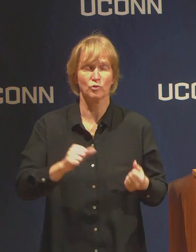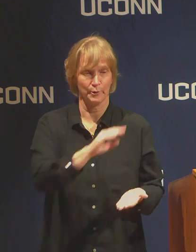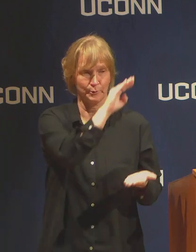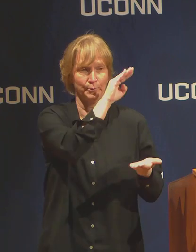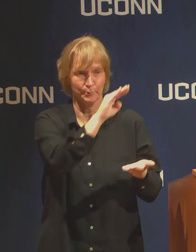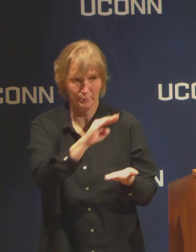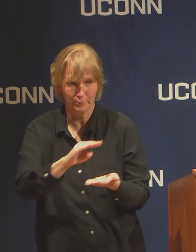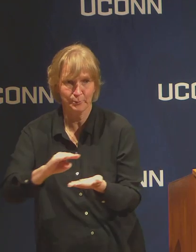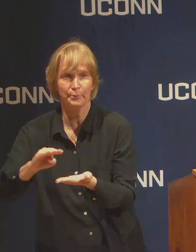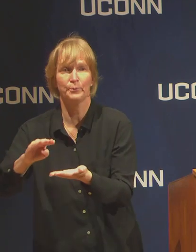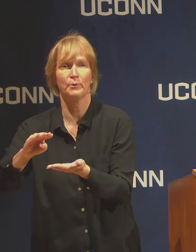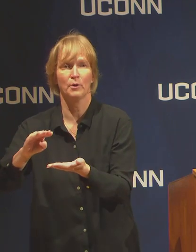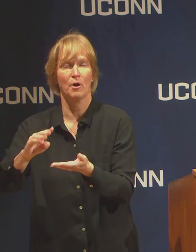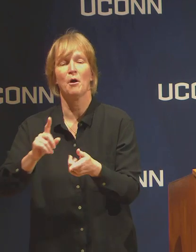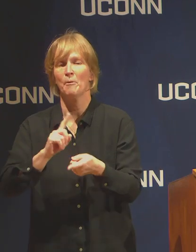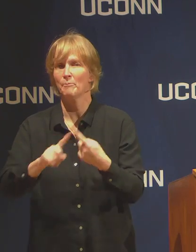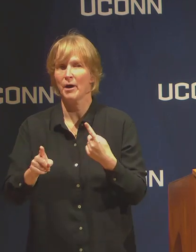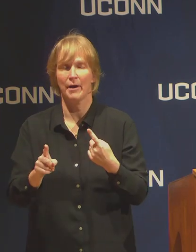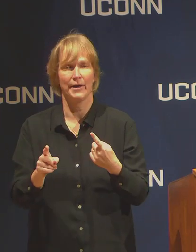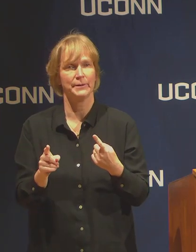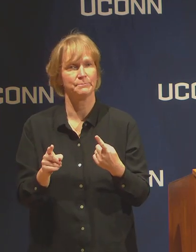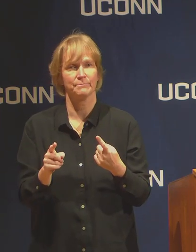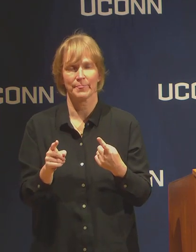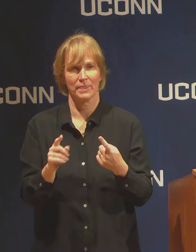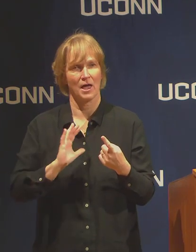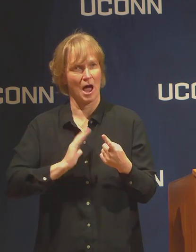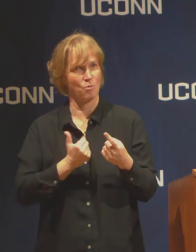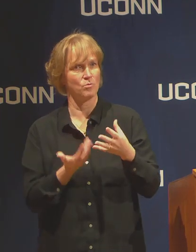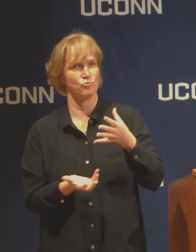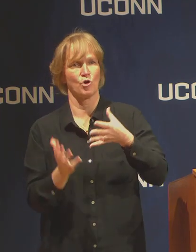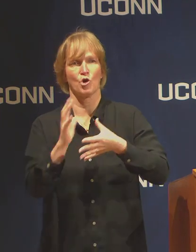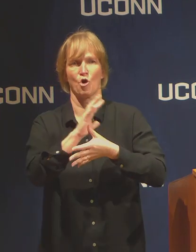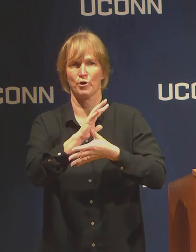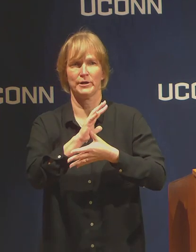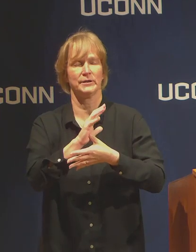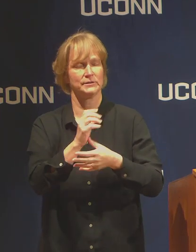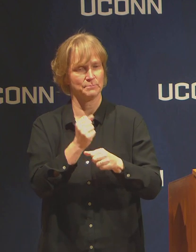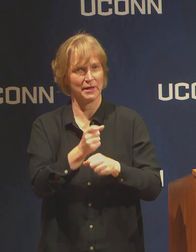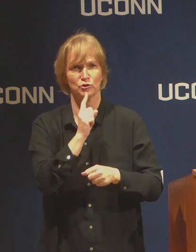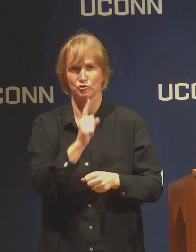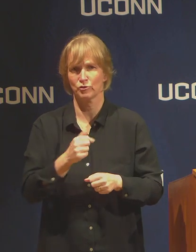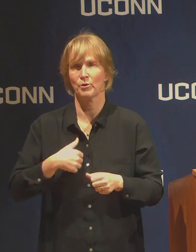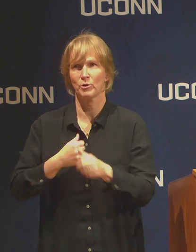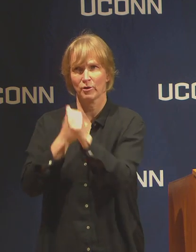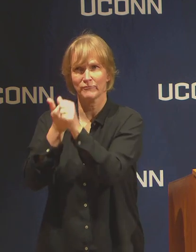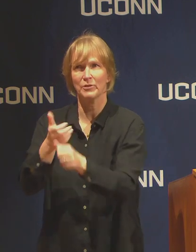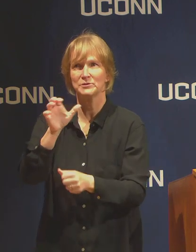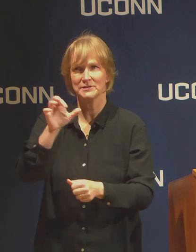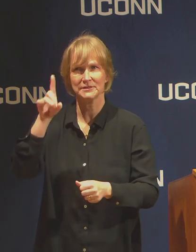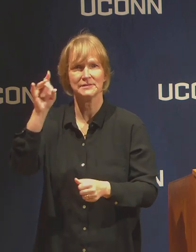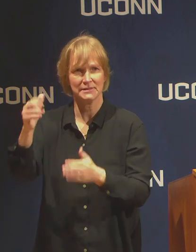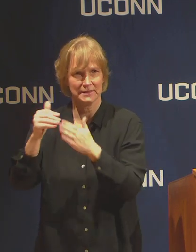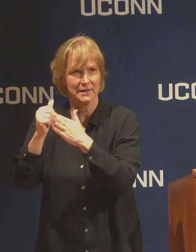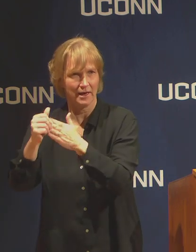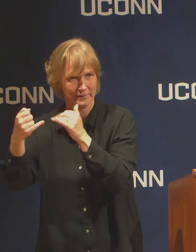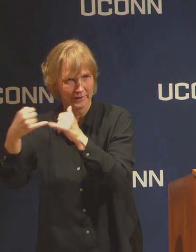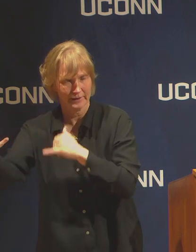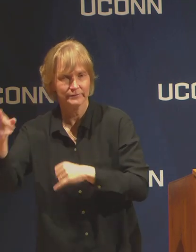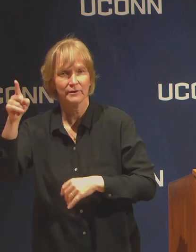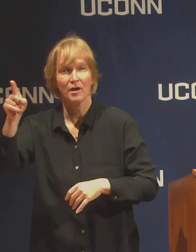But even in those instances the priority should be placed on using the CDC guidance. The expectation should be that those are going to